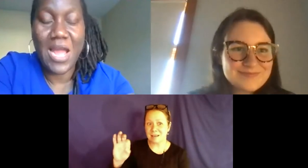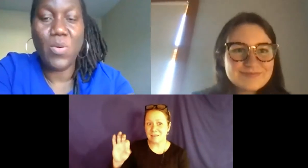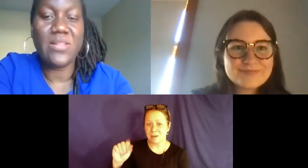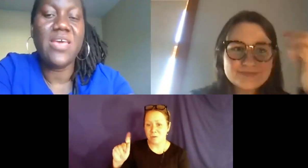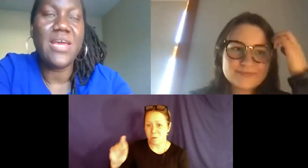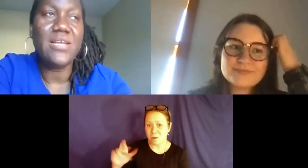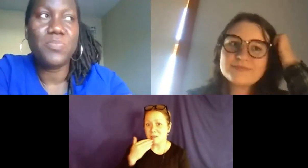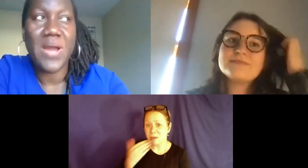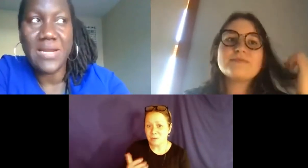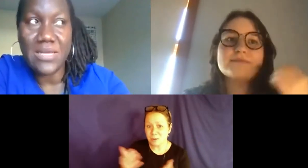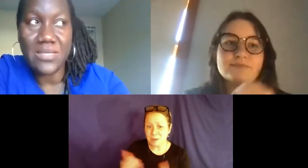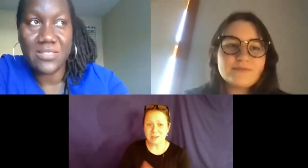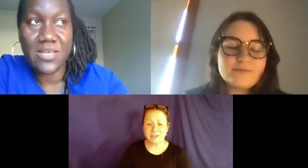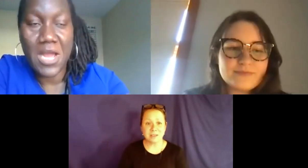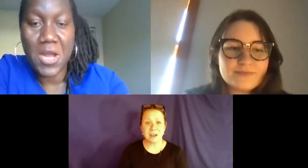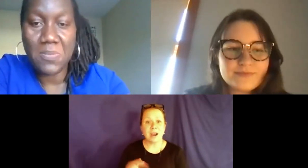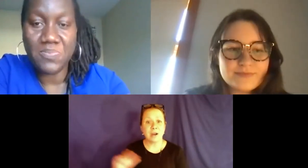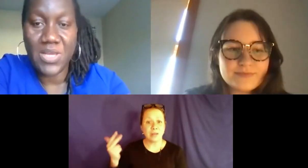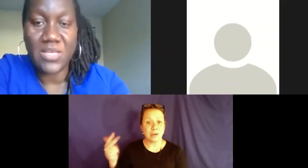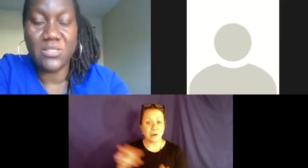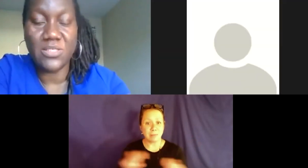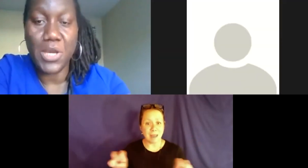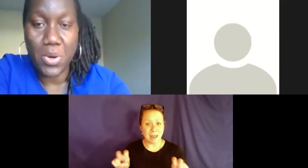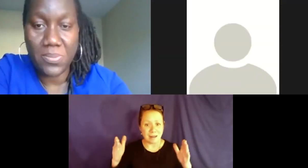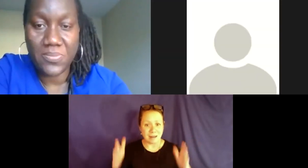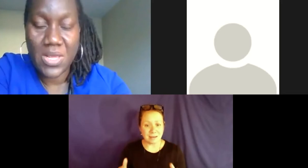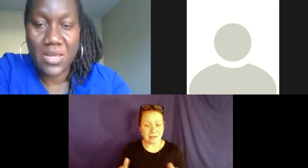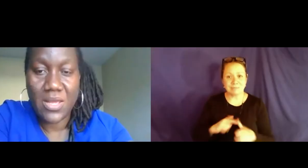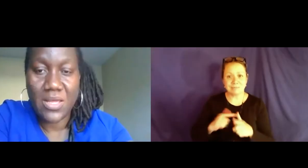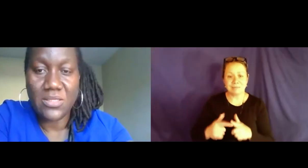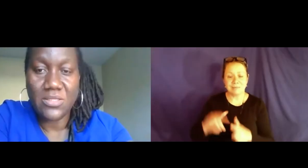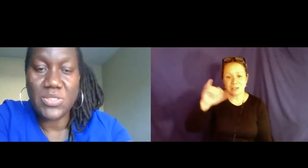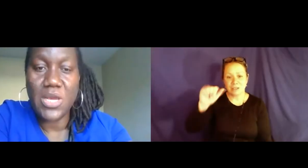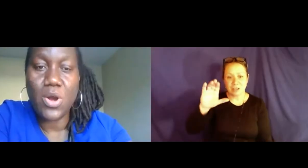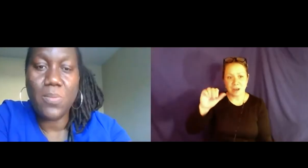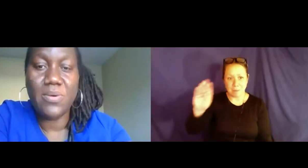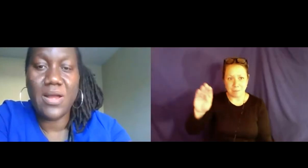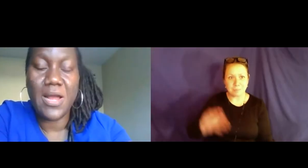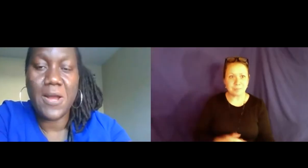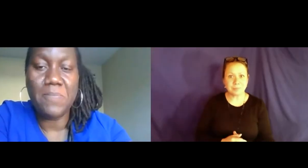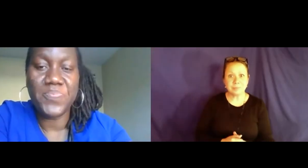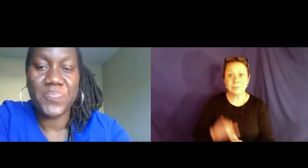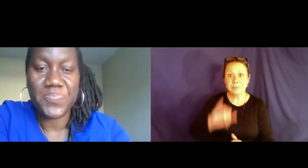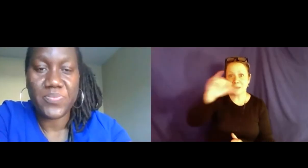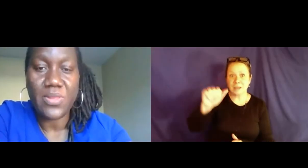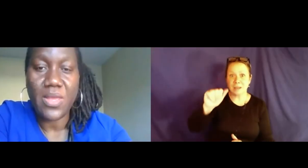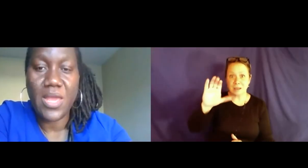like that's the pattern I find.